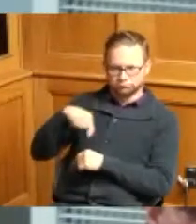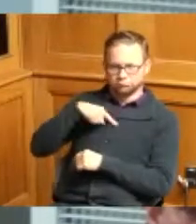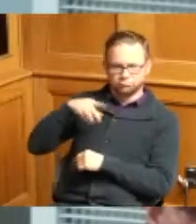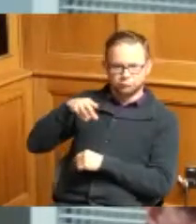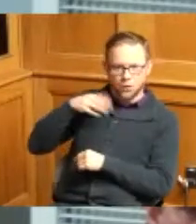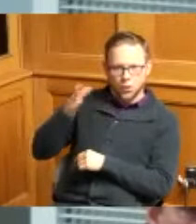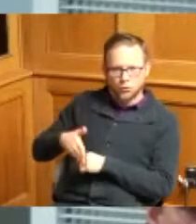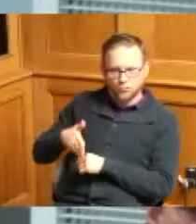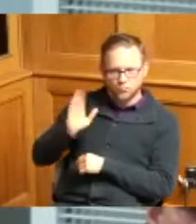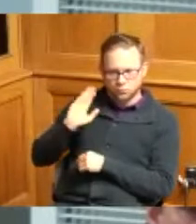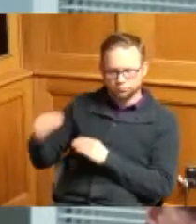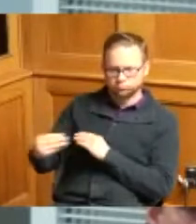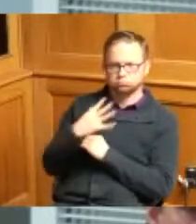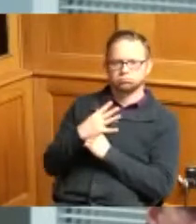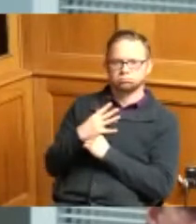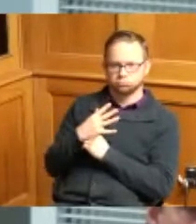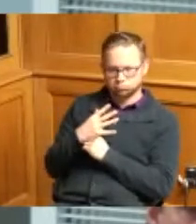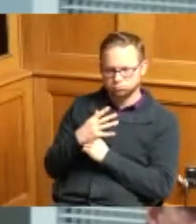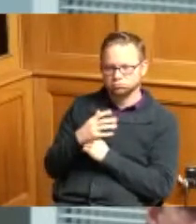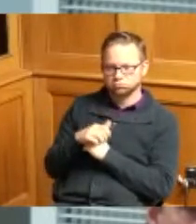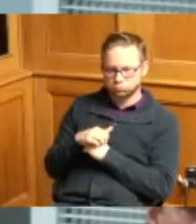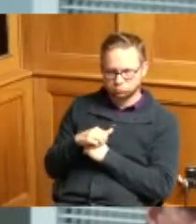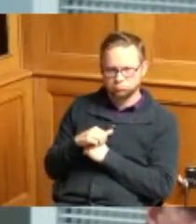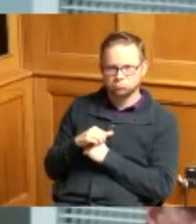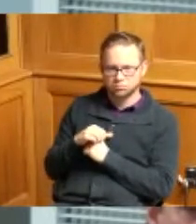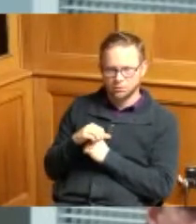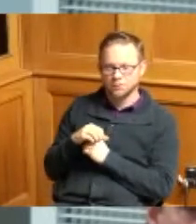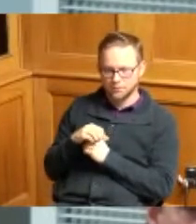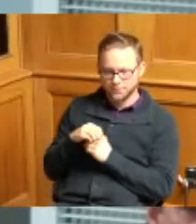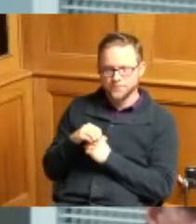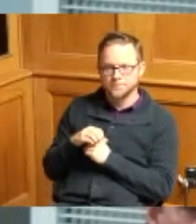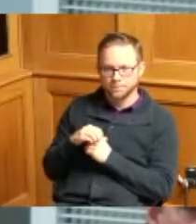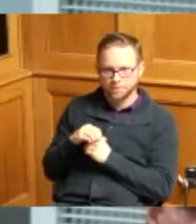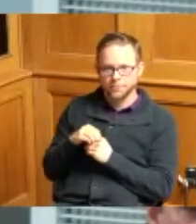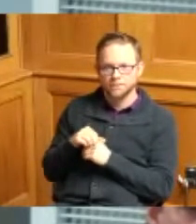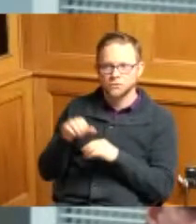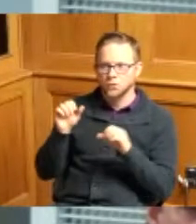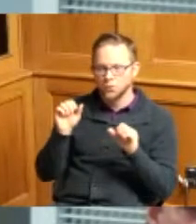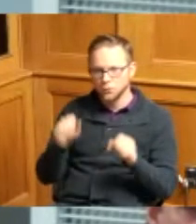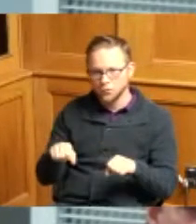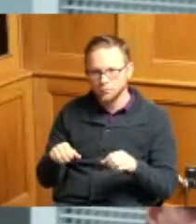dry on the top end of will of drive because that could become another access into this property